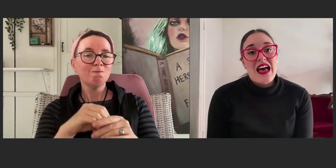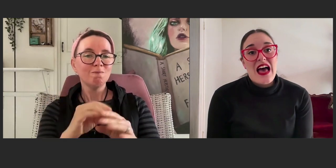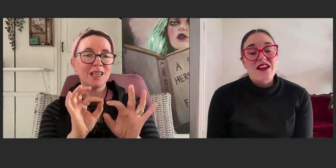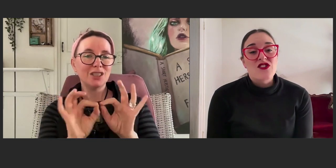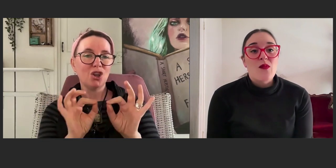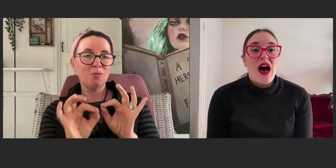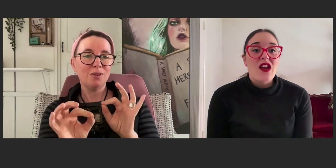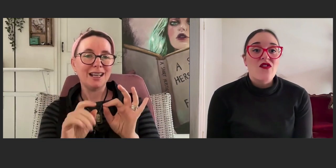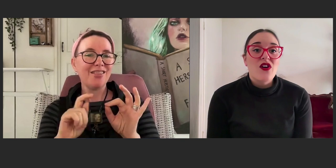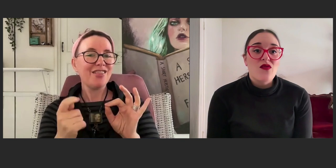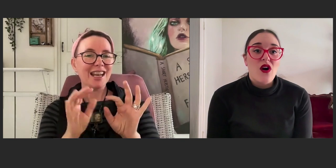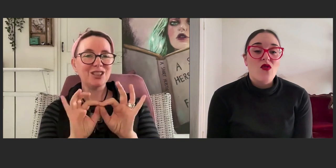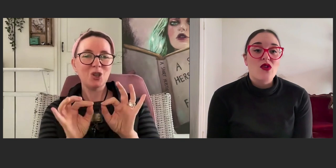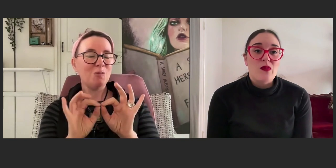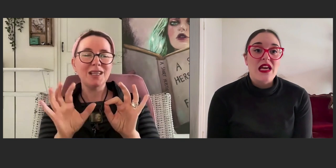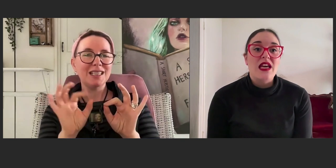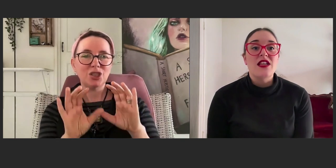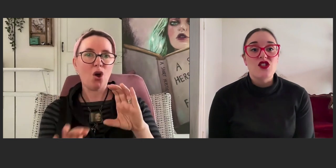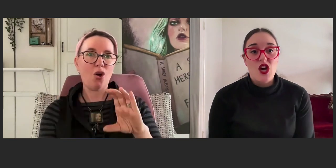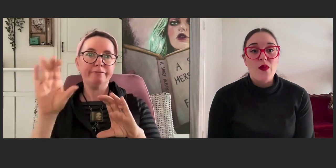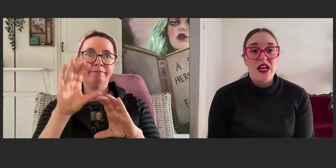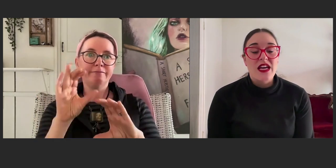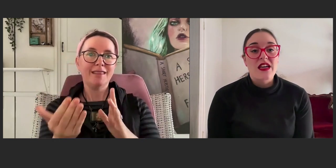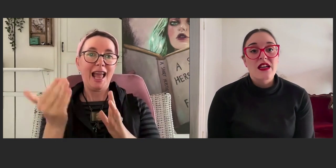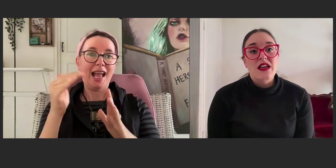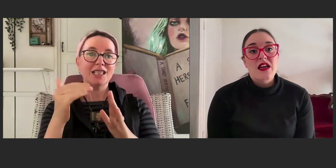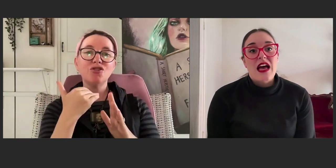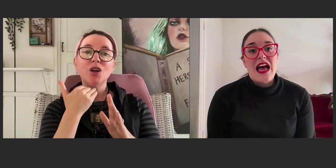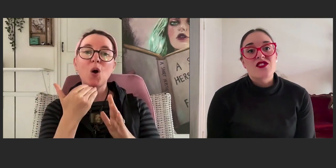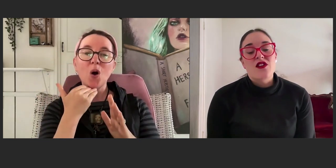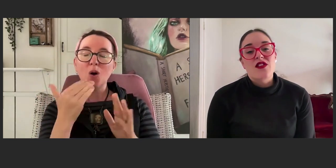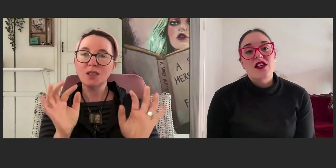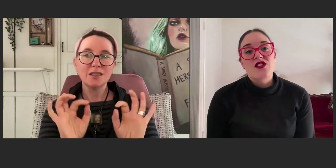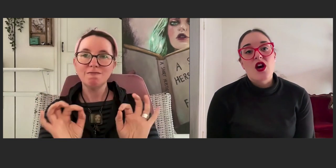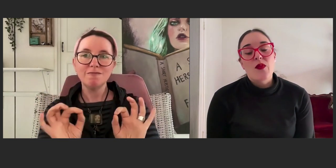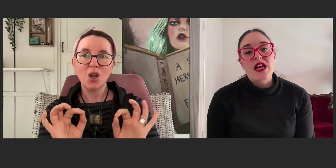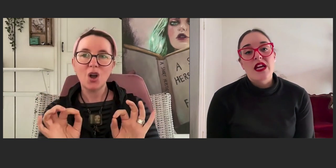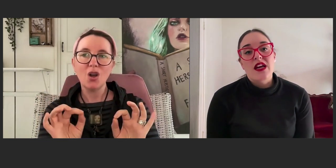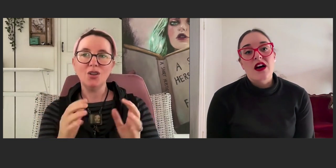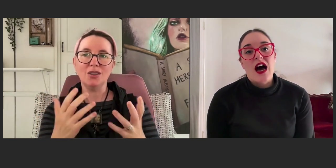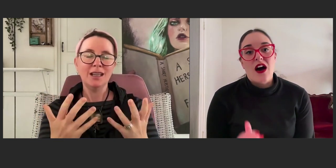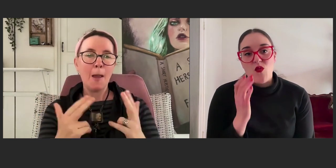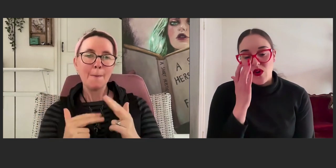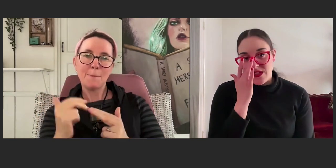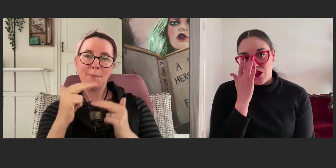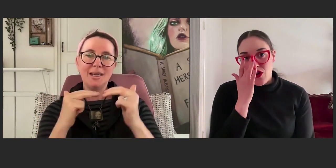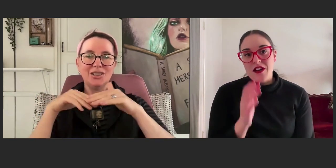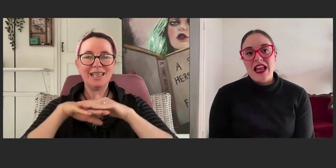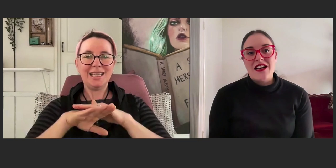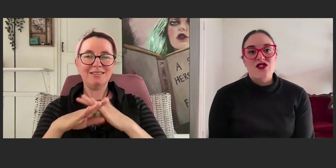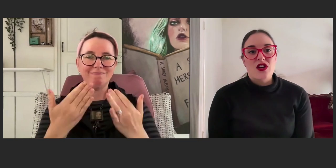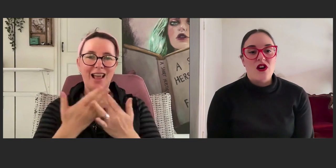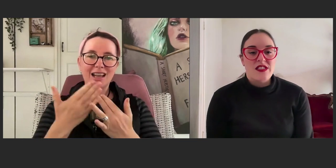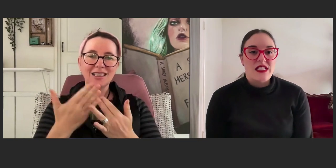And so part of her role would be interpreting. And so the interpreting was not an extra cost in the end,